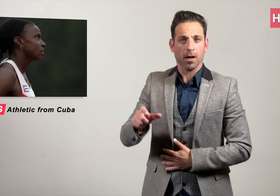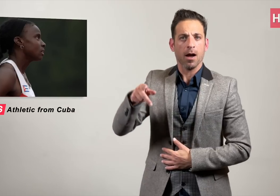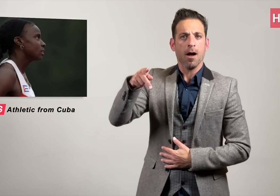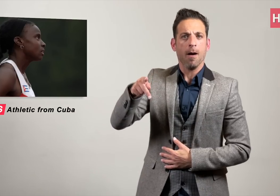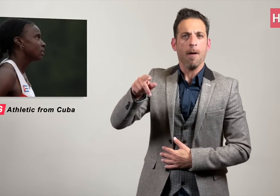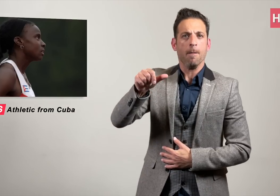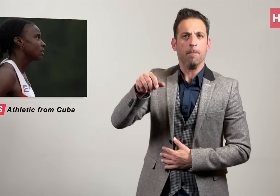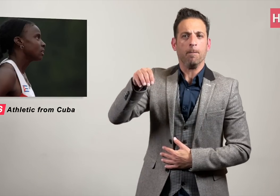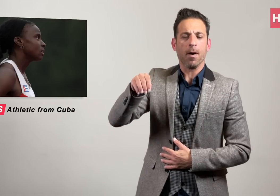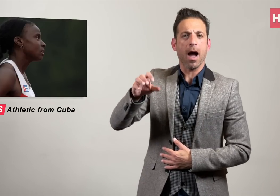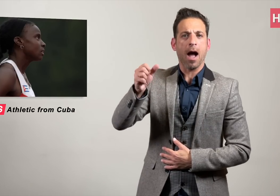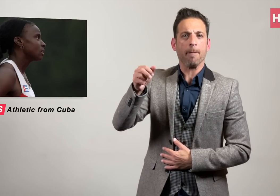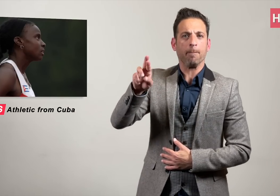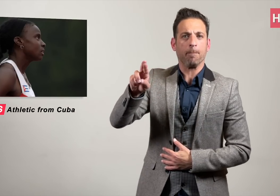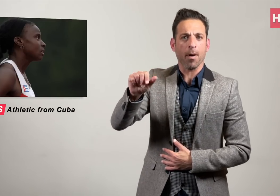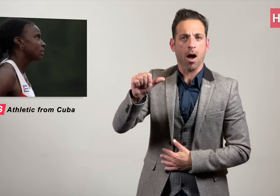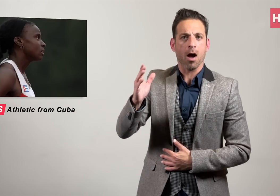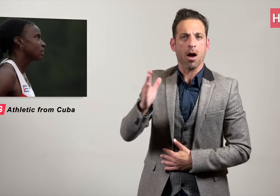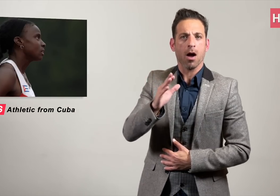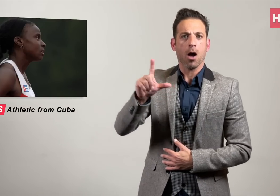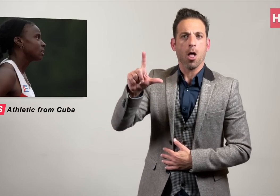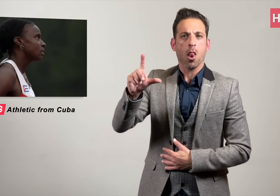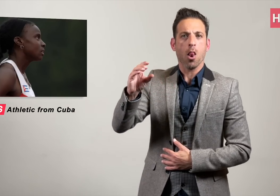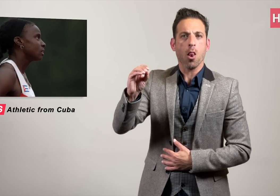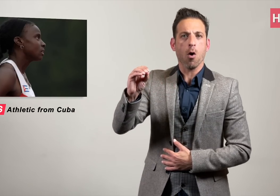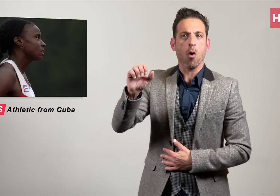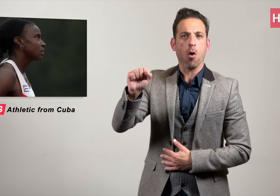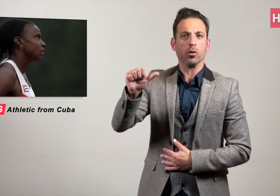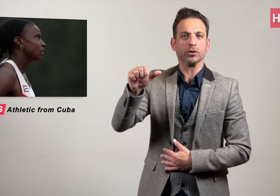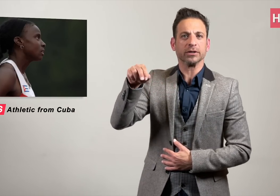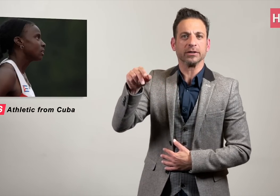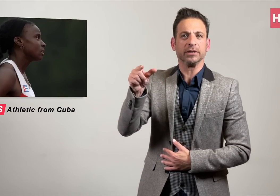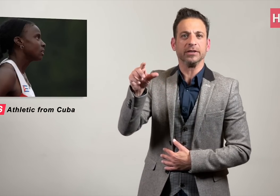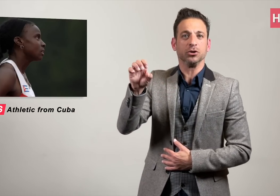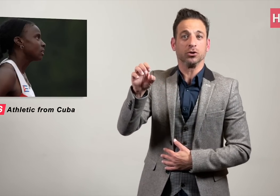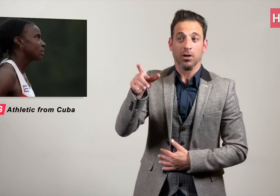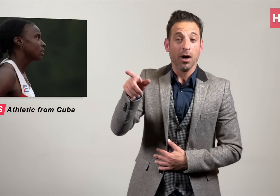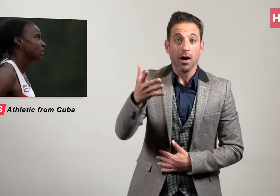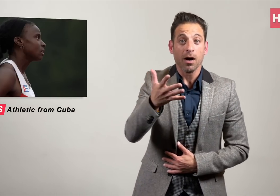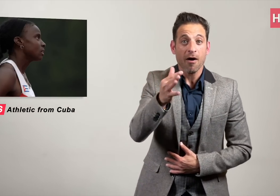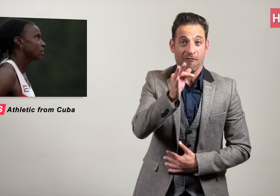Pamera Losange from France pulled off